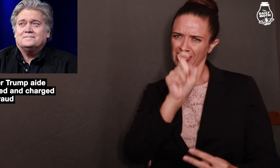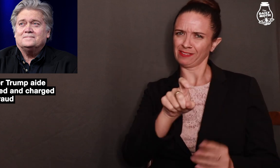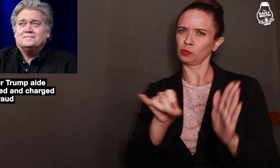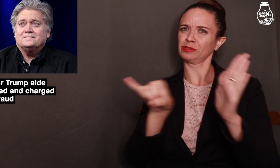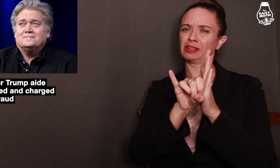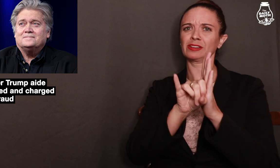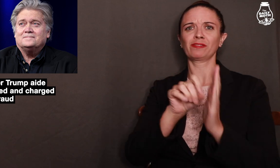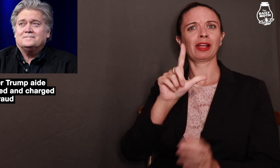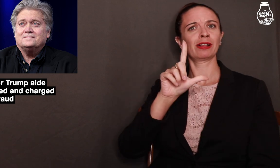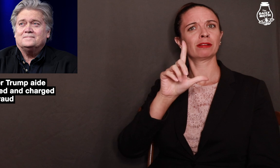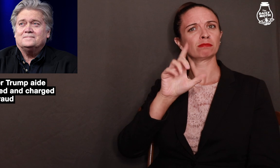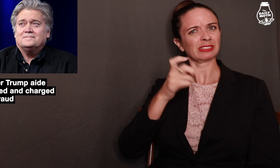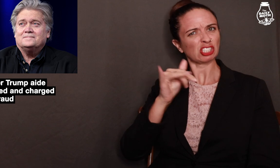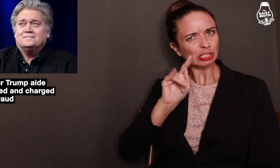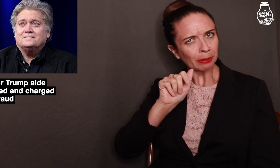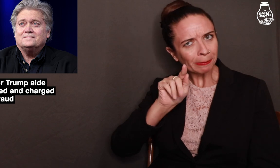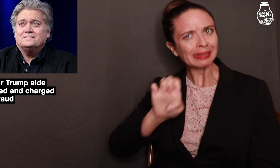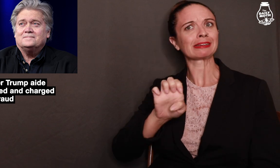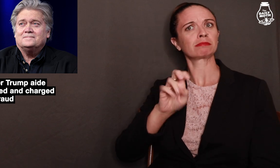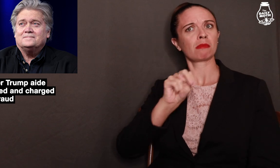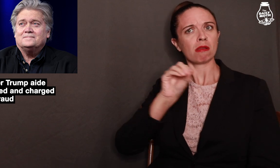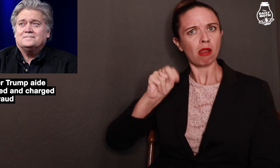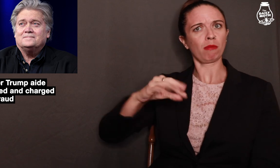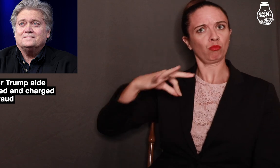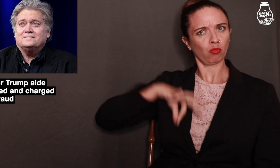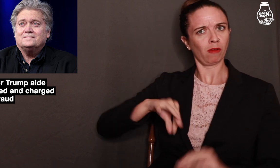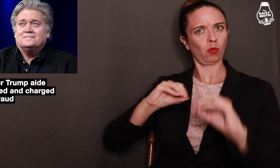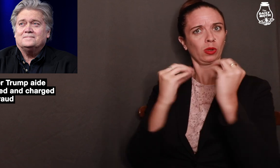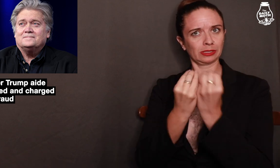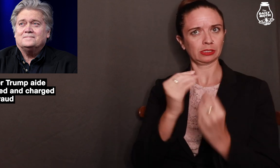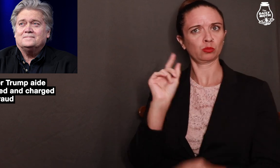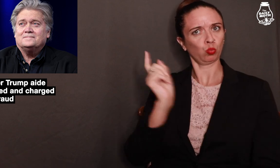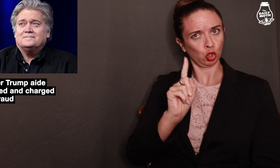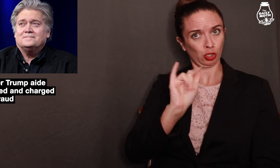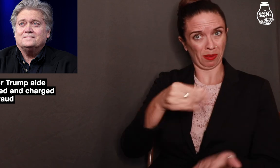that they would need to identify a legitimate non profit